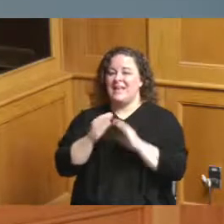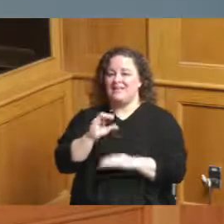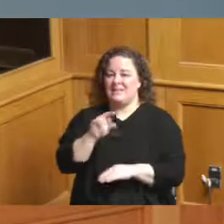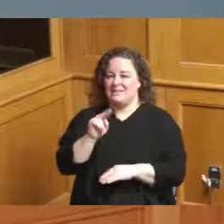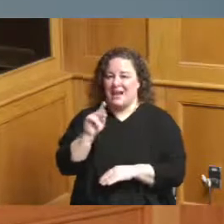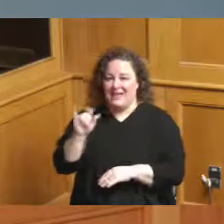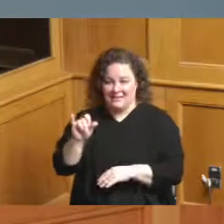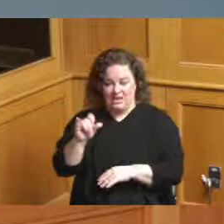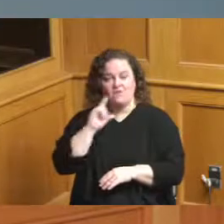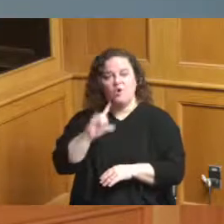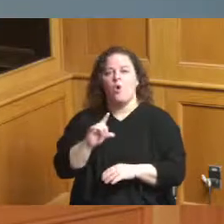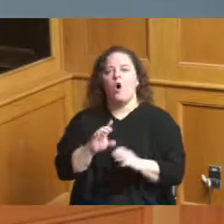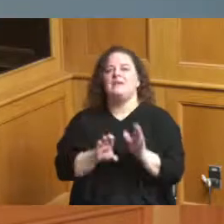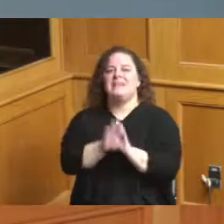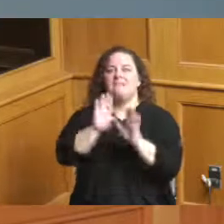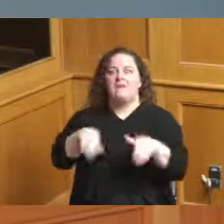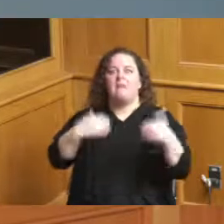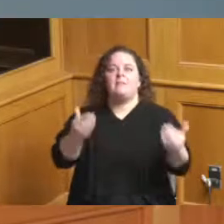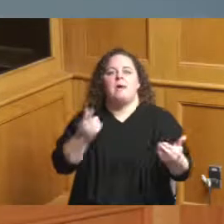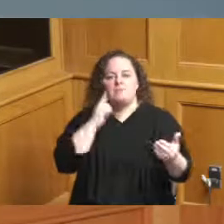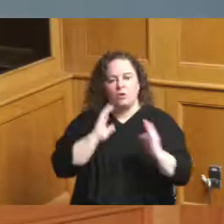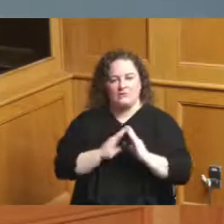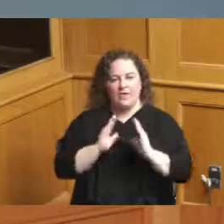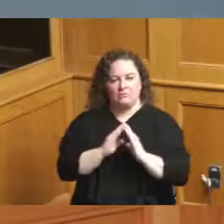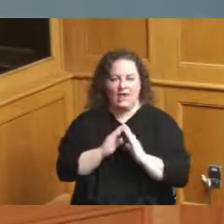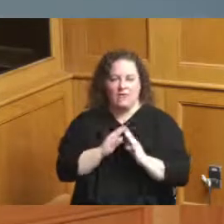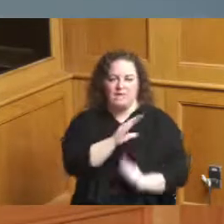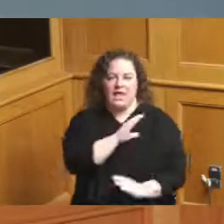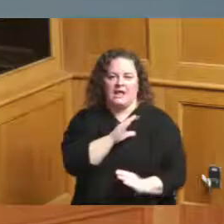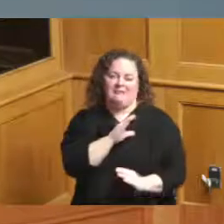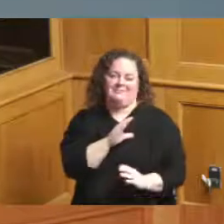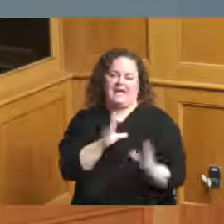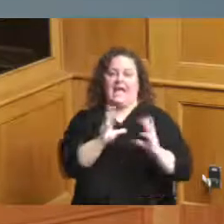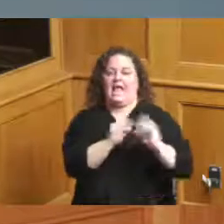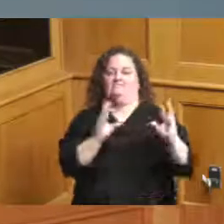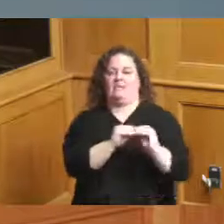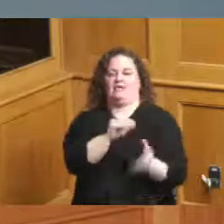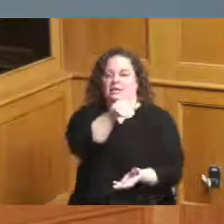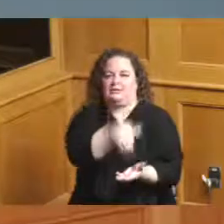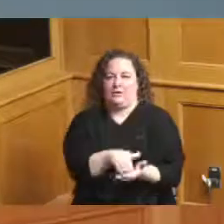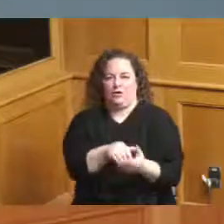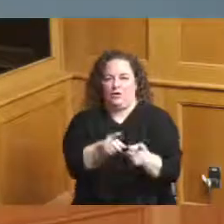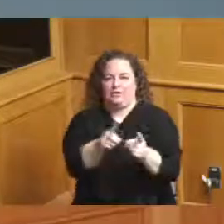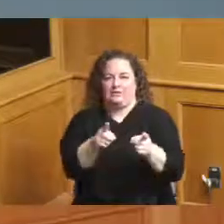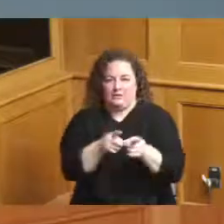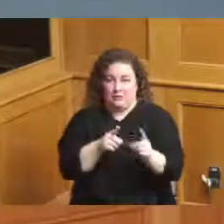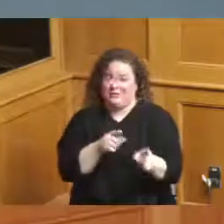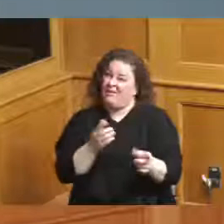for the downtown convention center district and who knows that title may change I don't know